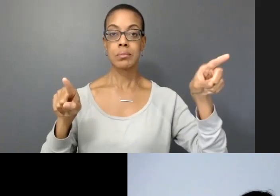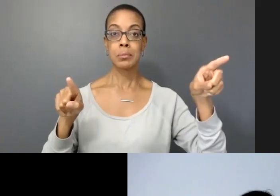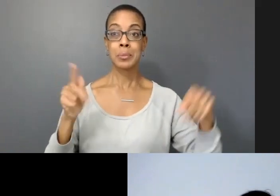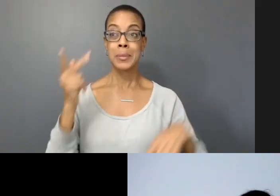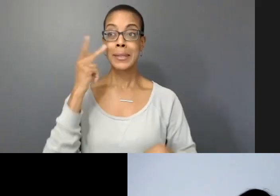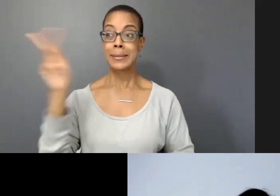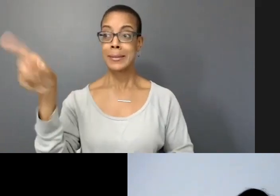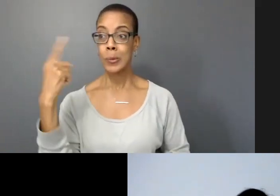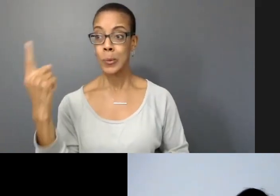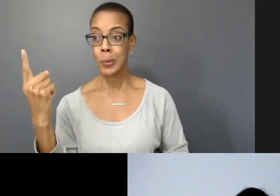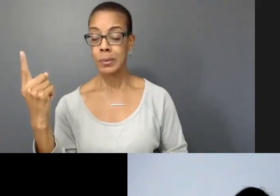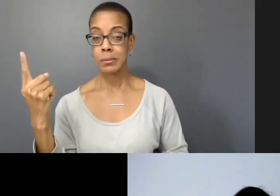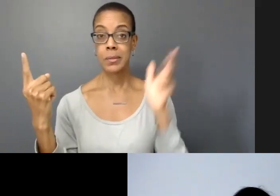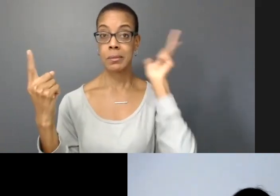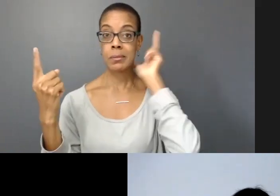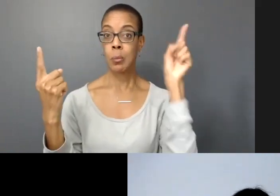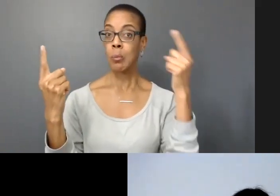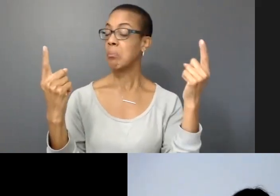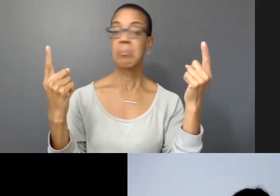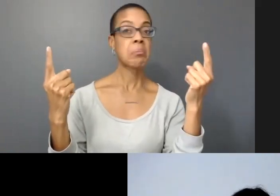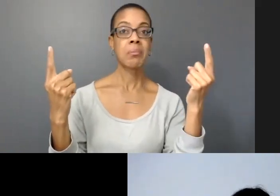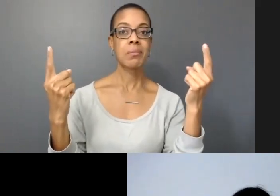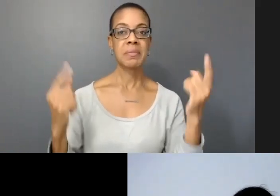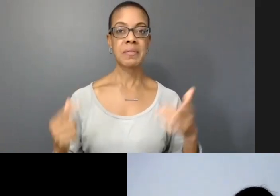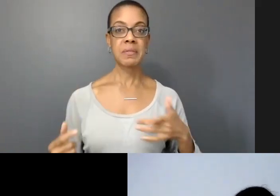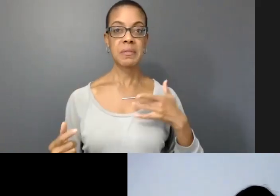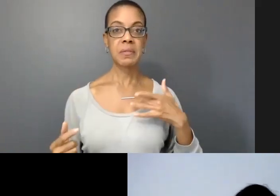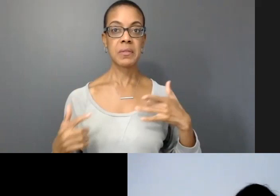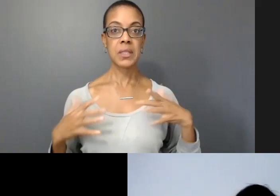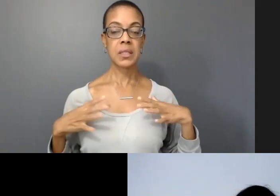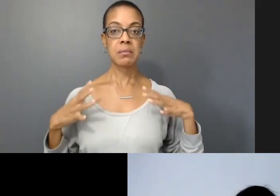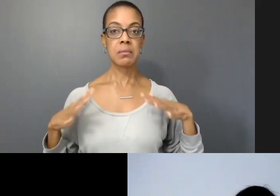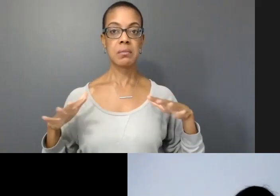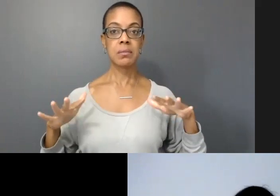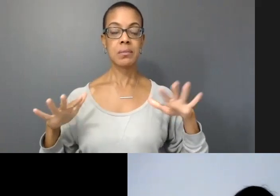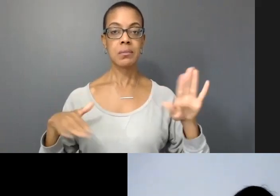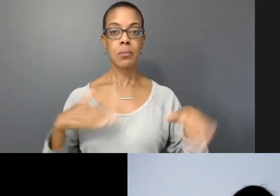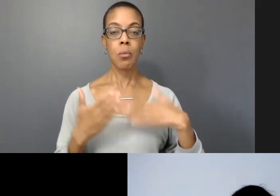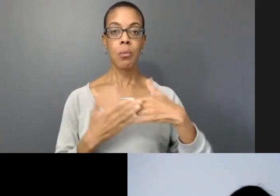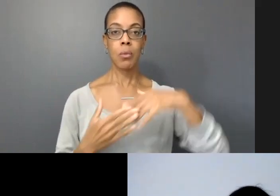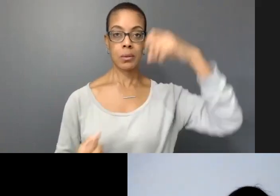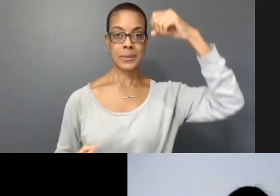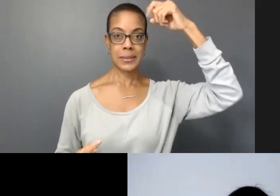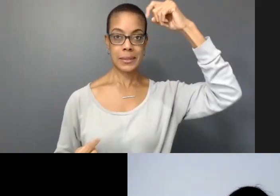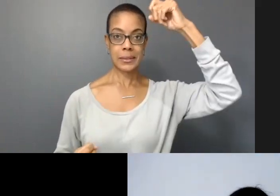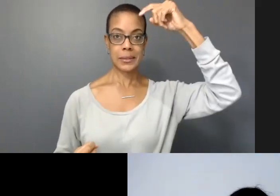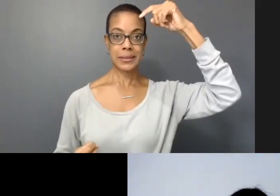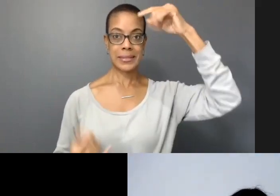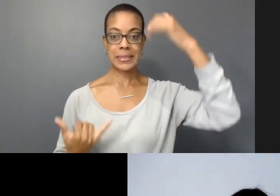There are multitudes of sensory in our body that is still hidden. There's so much potentials